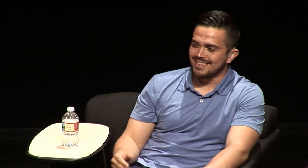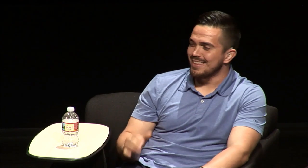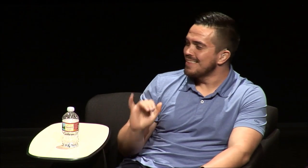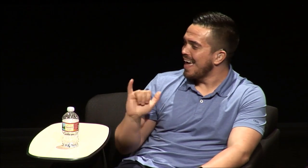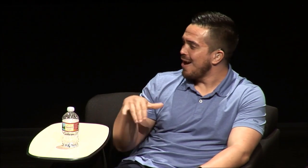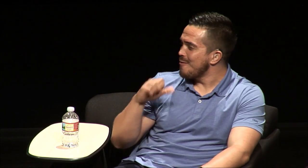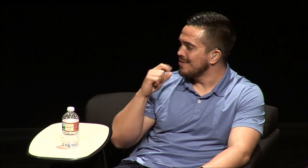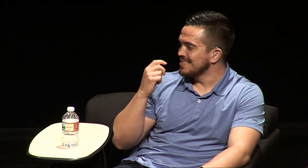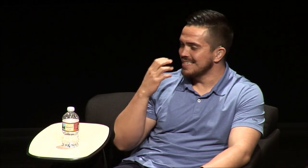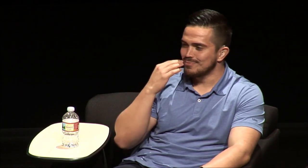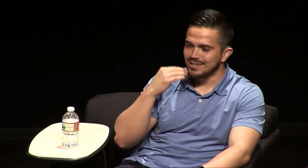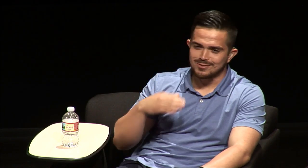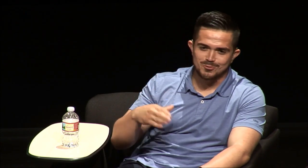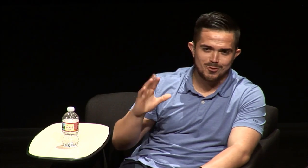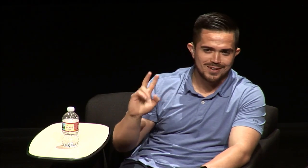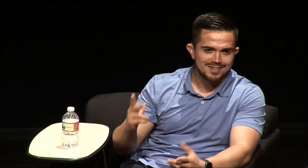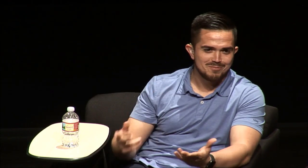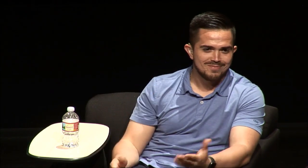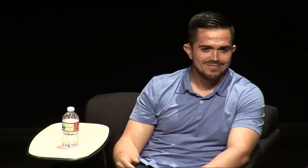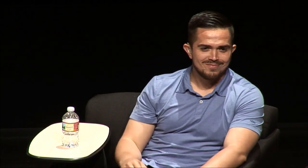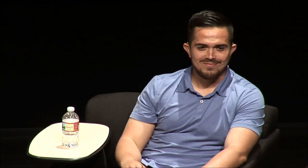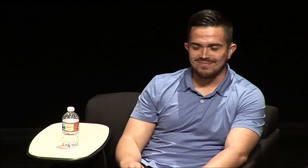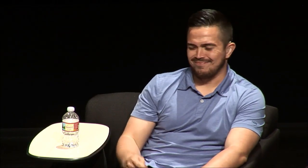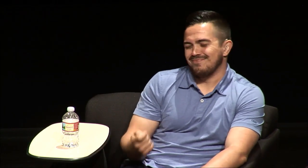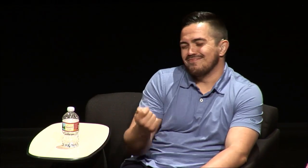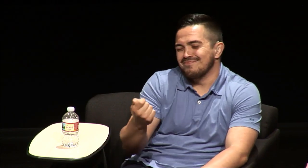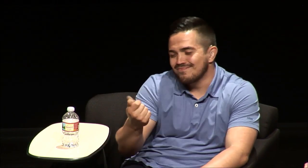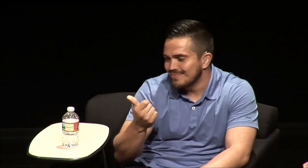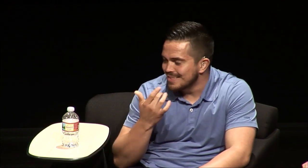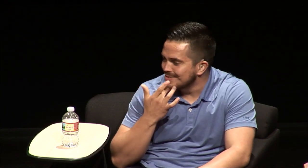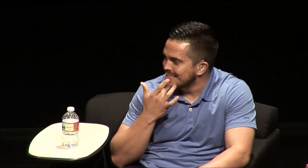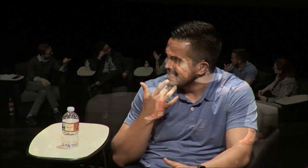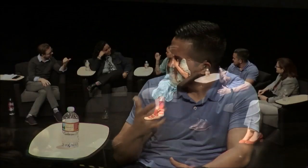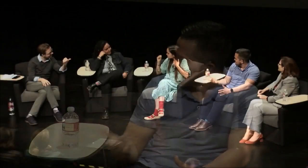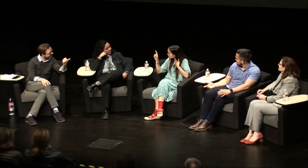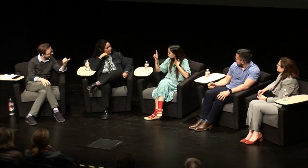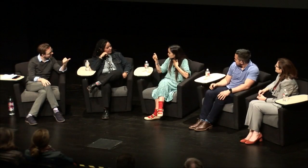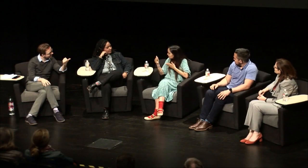know what the joke was about but that was an experience that I had growing up